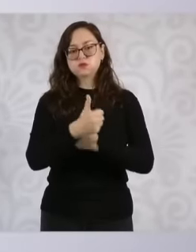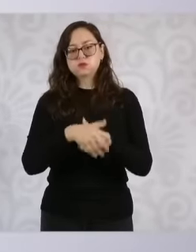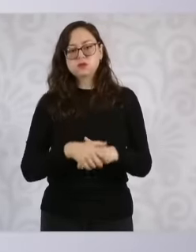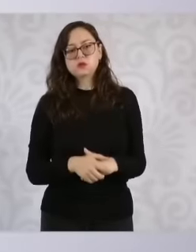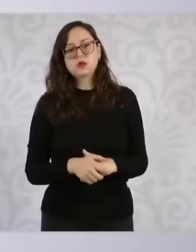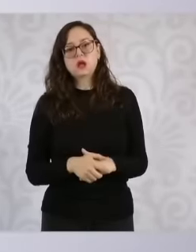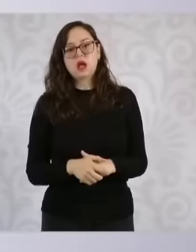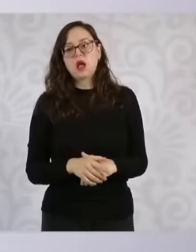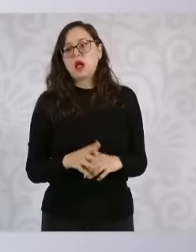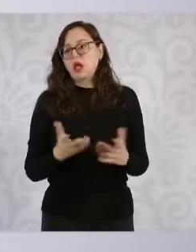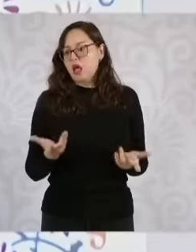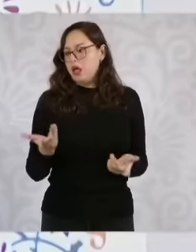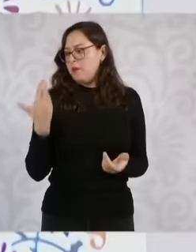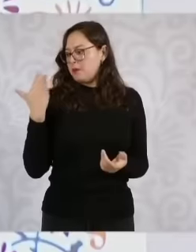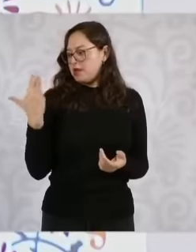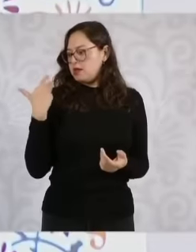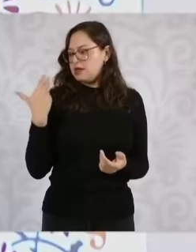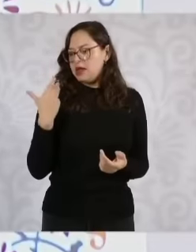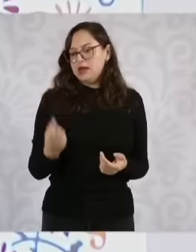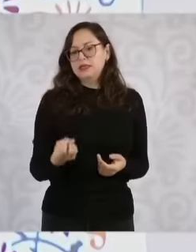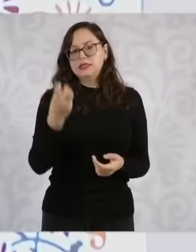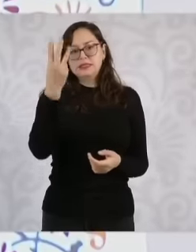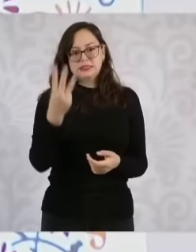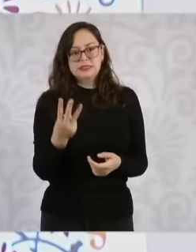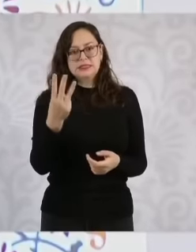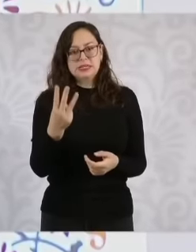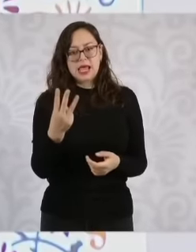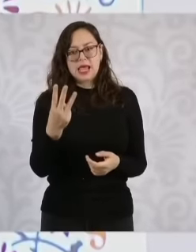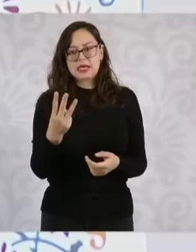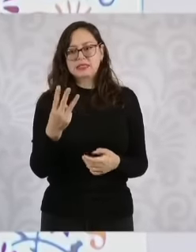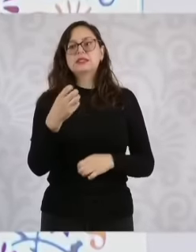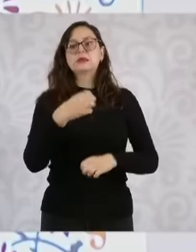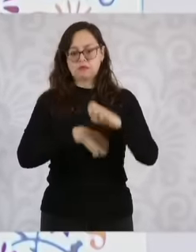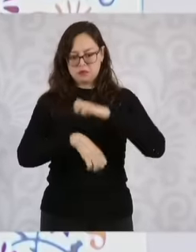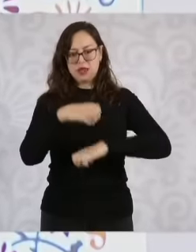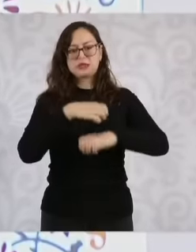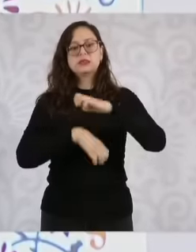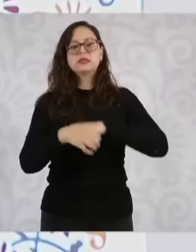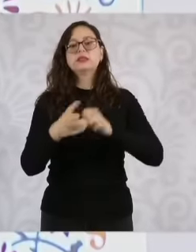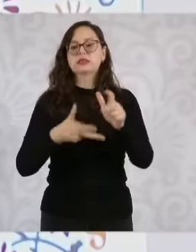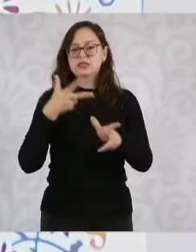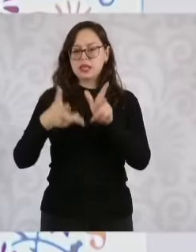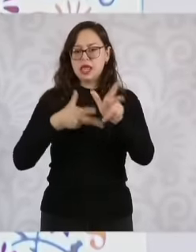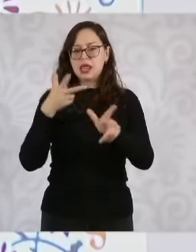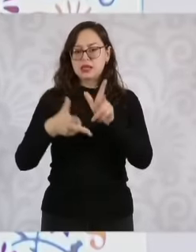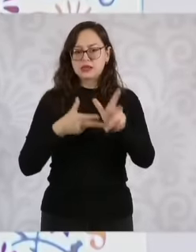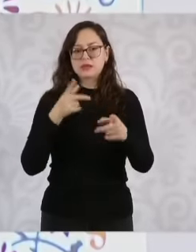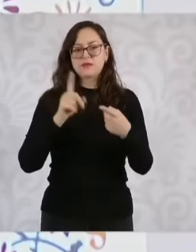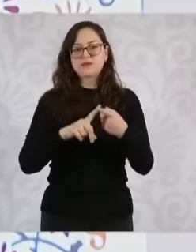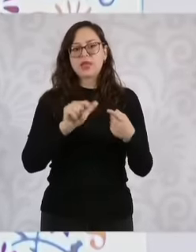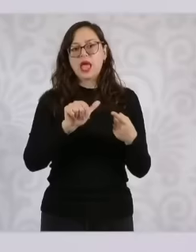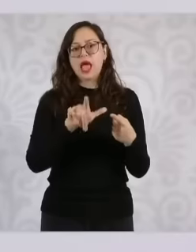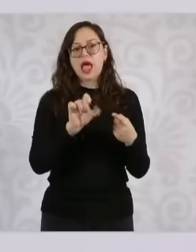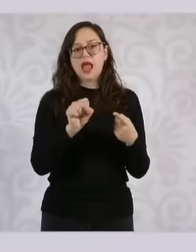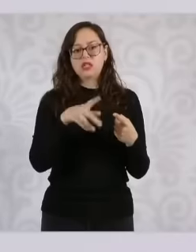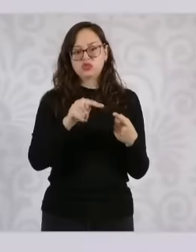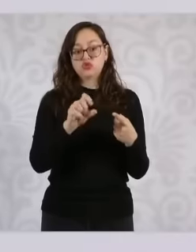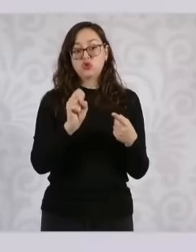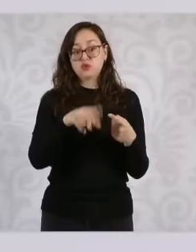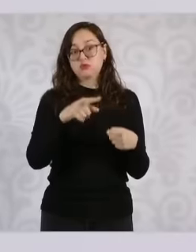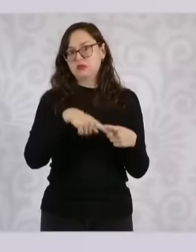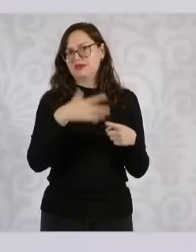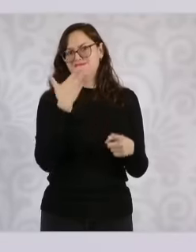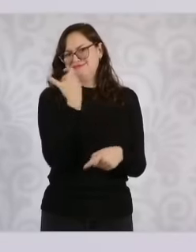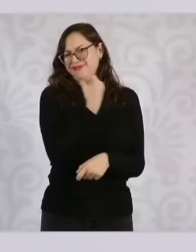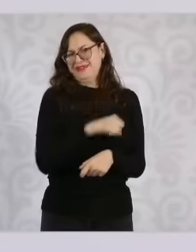of the main train producers in the world, one is Alston, which has its plant in Ciudad